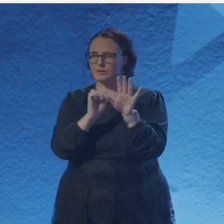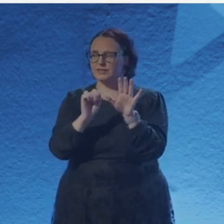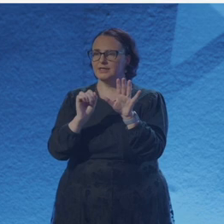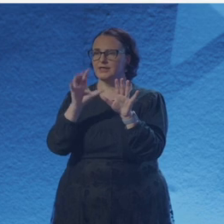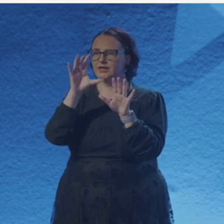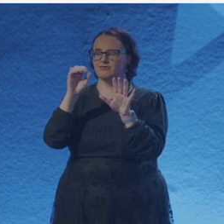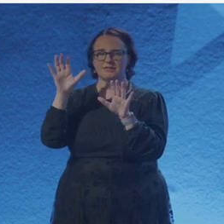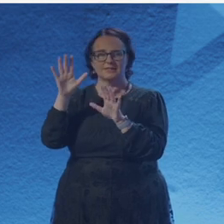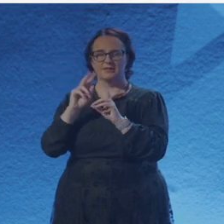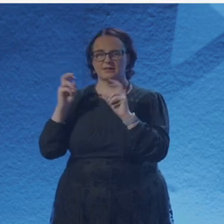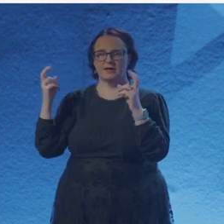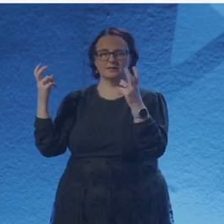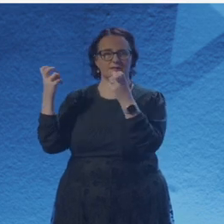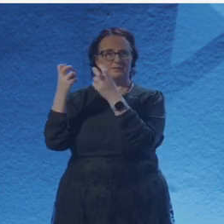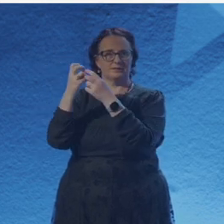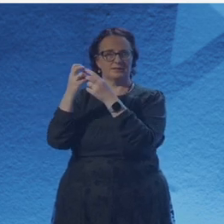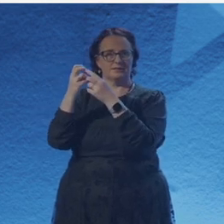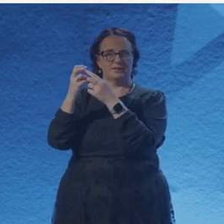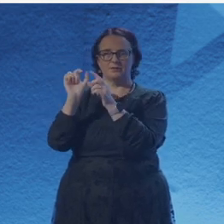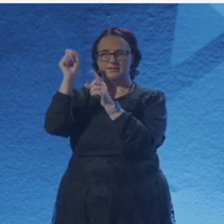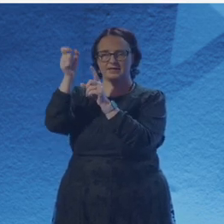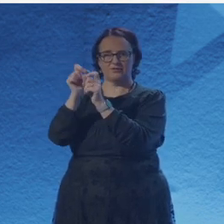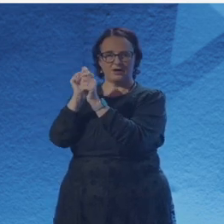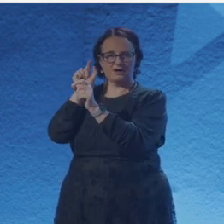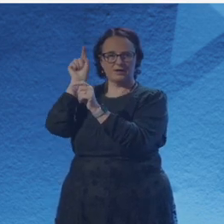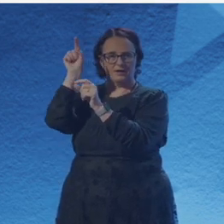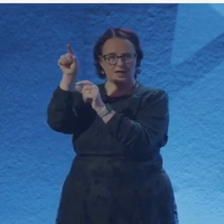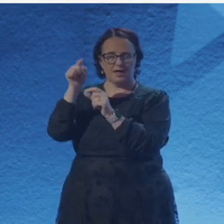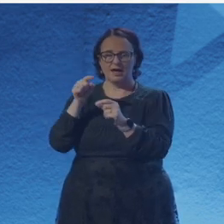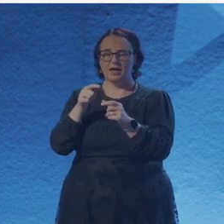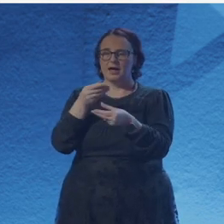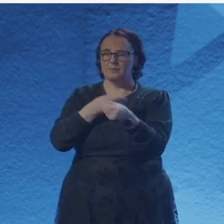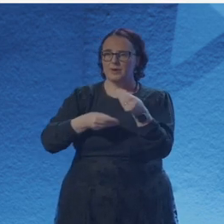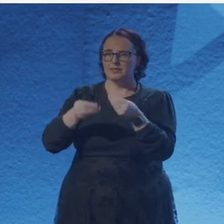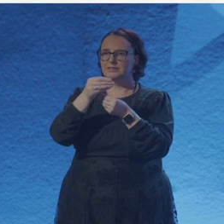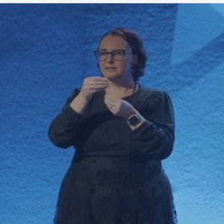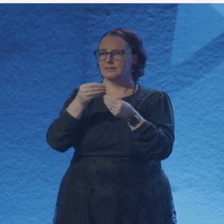grate, told me stories in crackling voices.